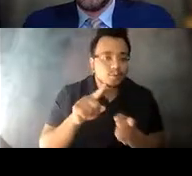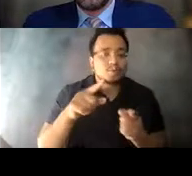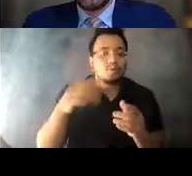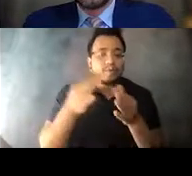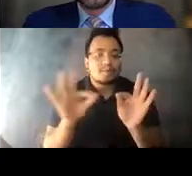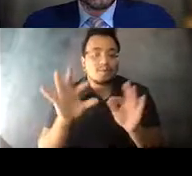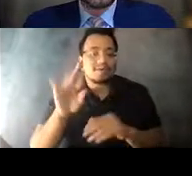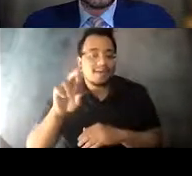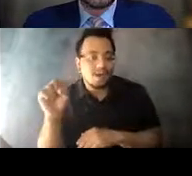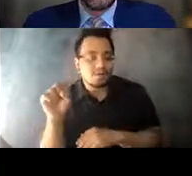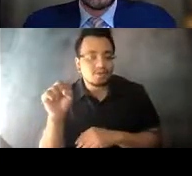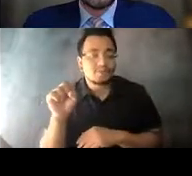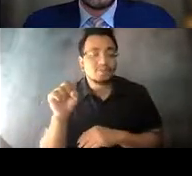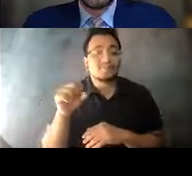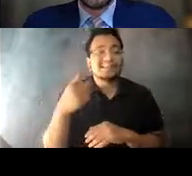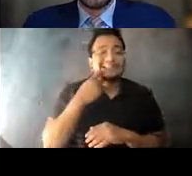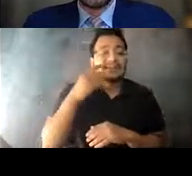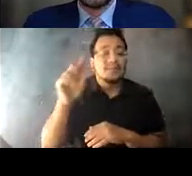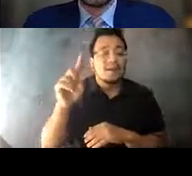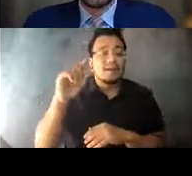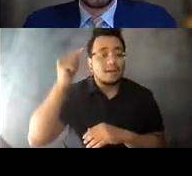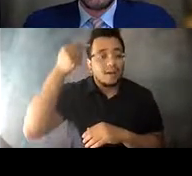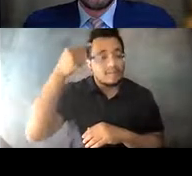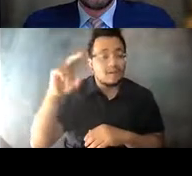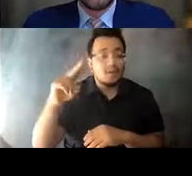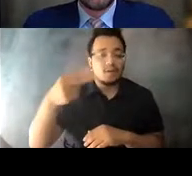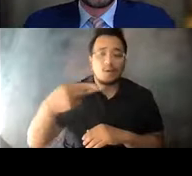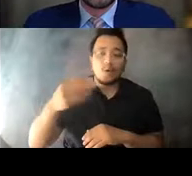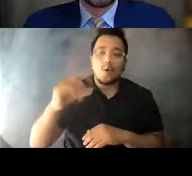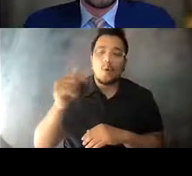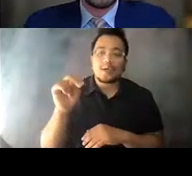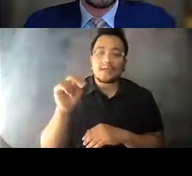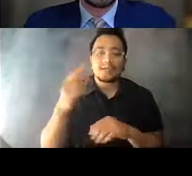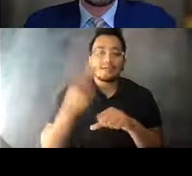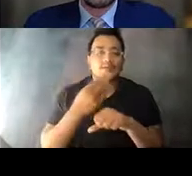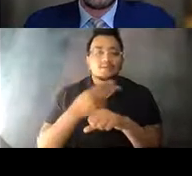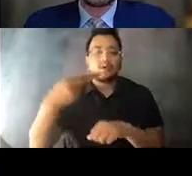14:33:04 Just recently in Maryland, Governor Hogan used some ARPA relief funds to offset